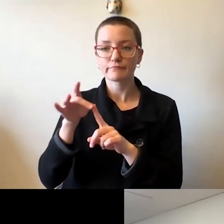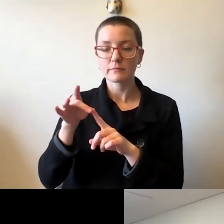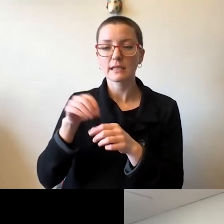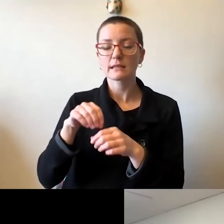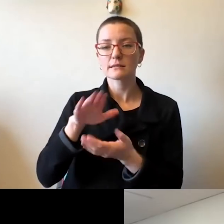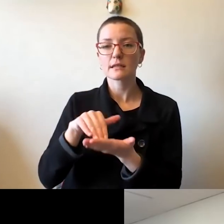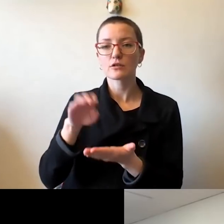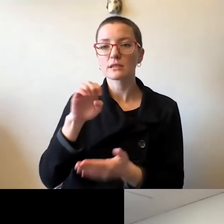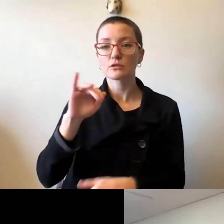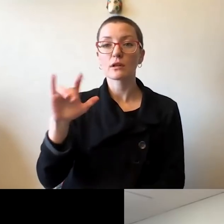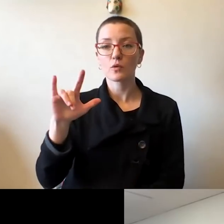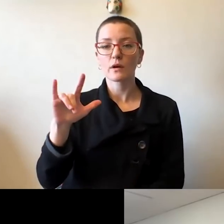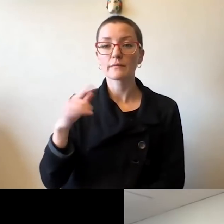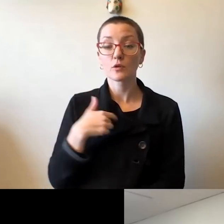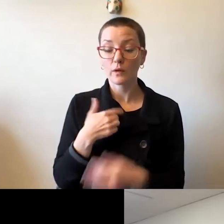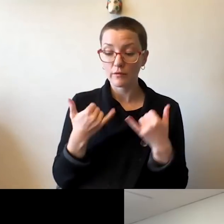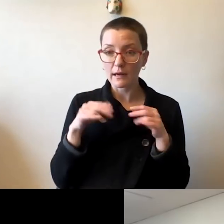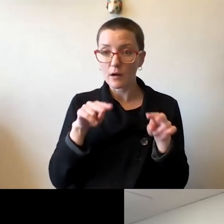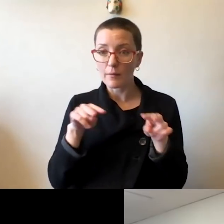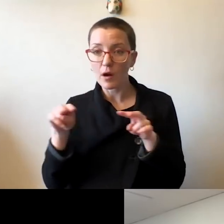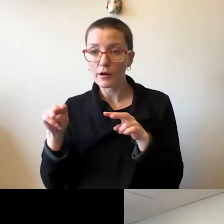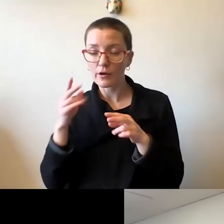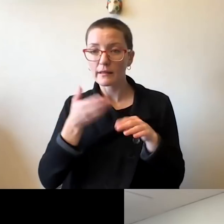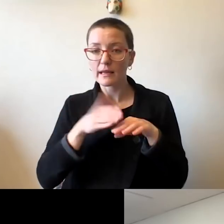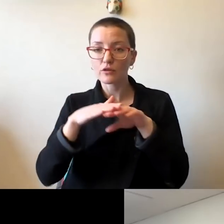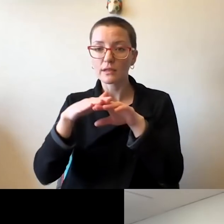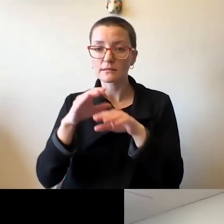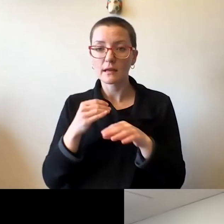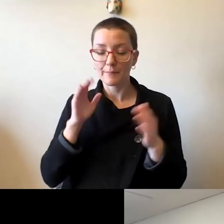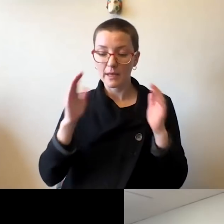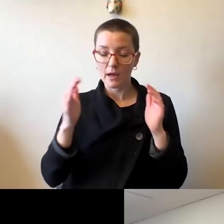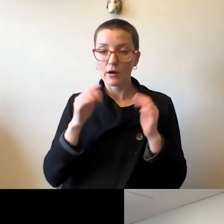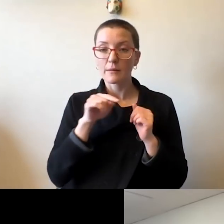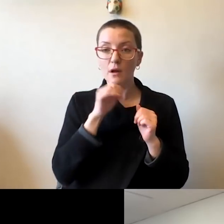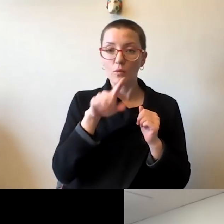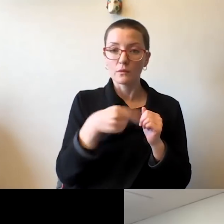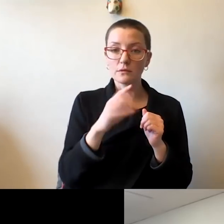I have been monitoring our increases. I'm comparing them to not only Champaign County, but region six.